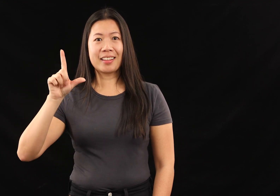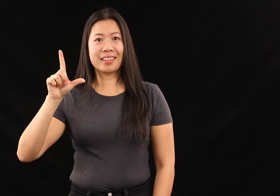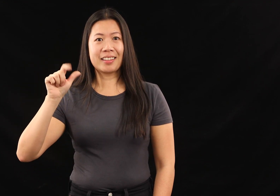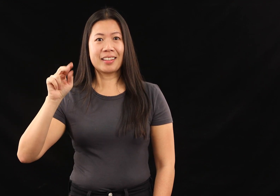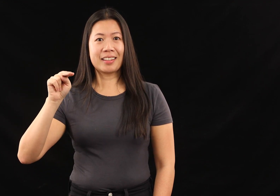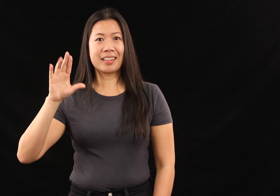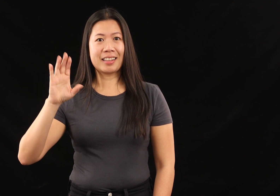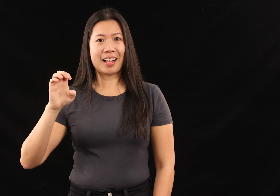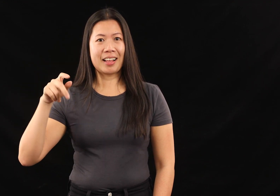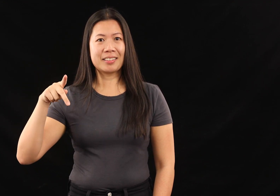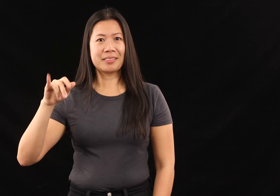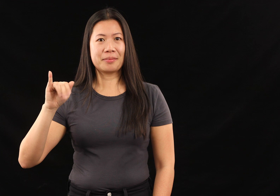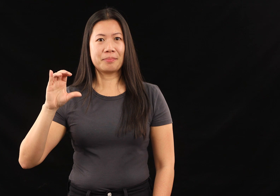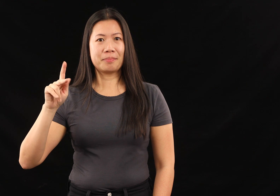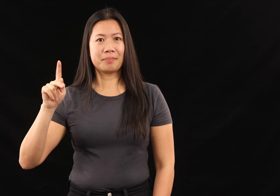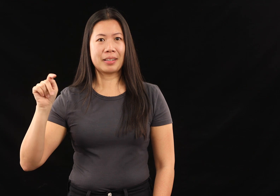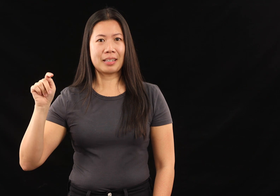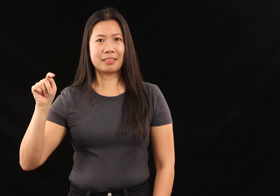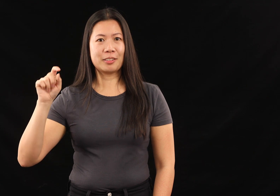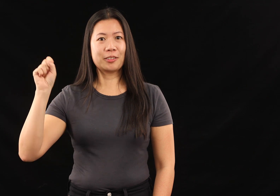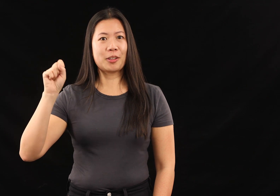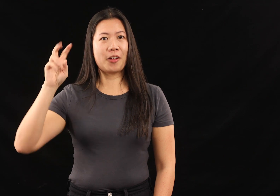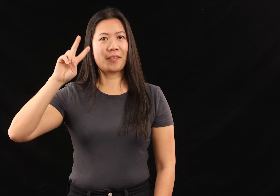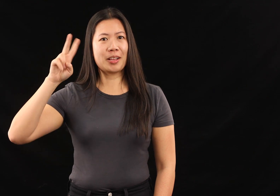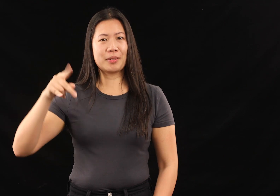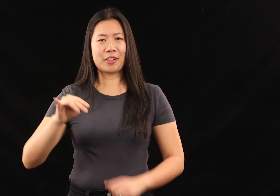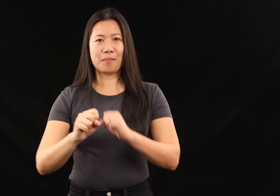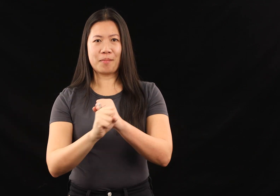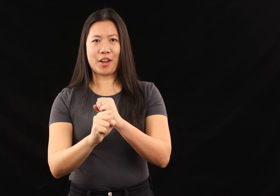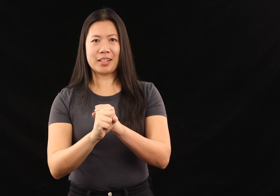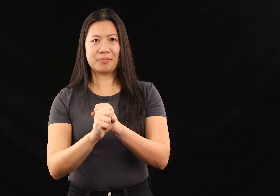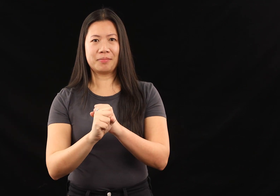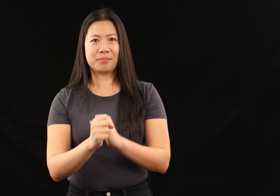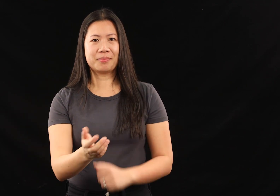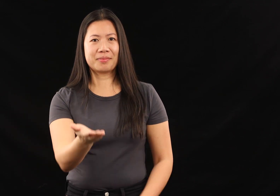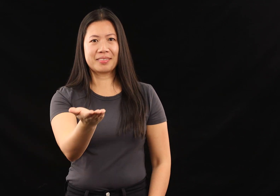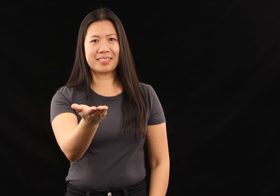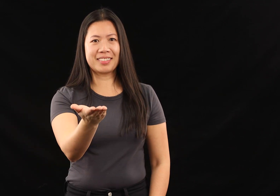Lance Pickett, the Vice President of Marketing.